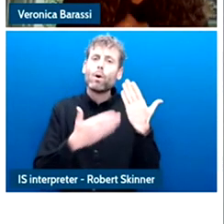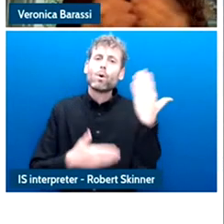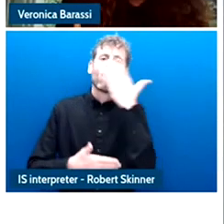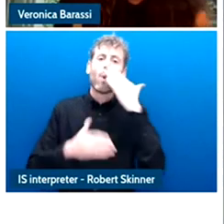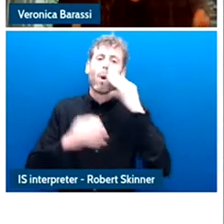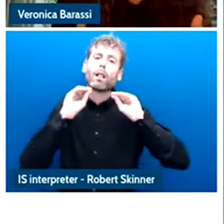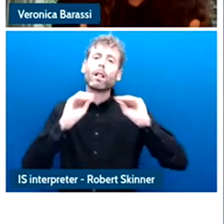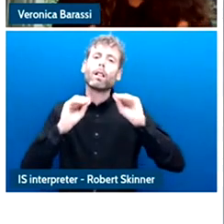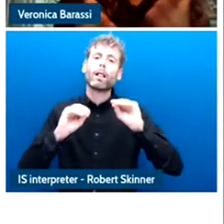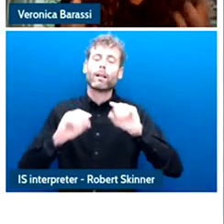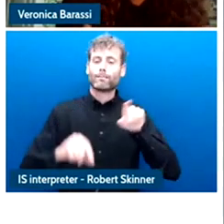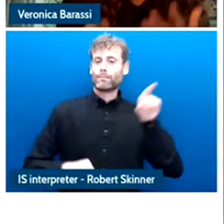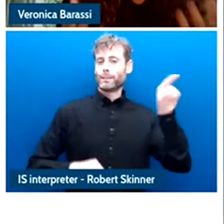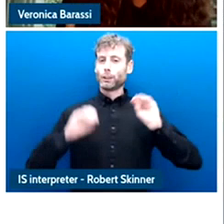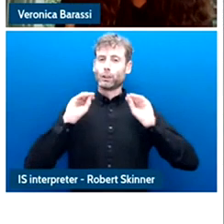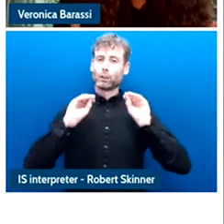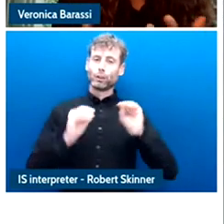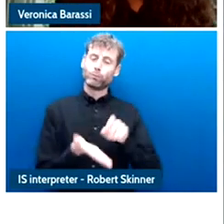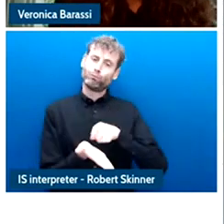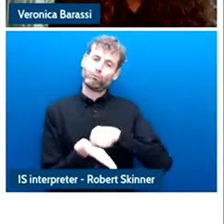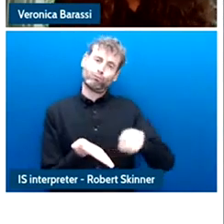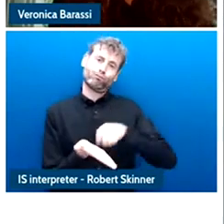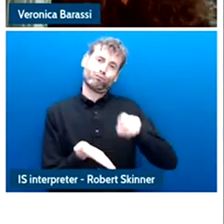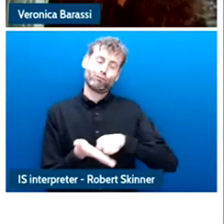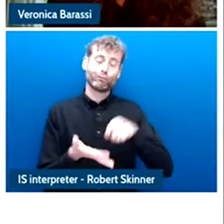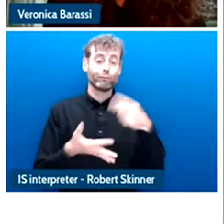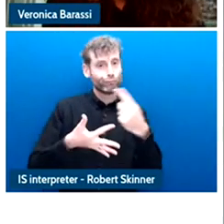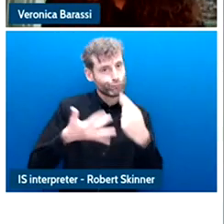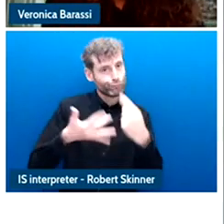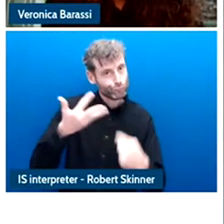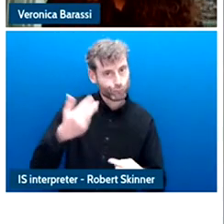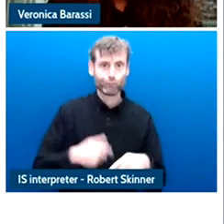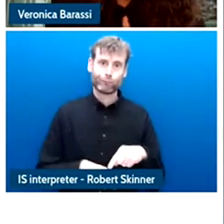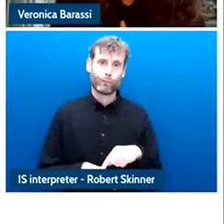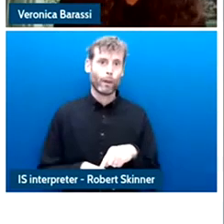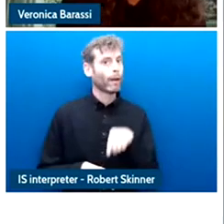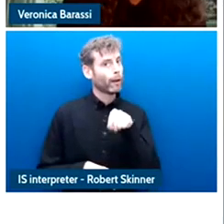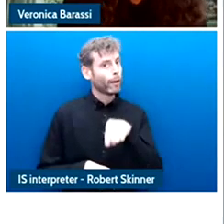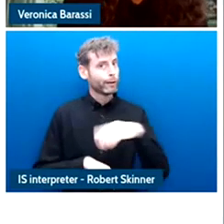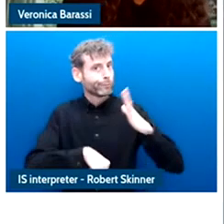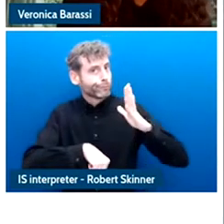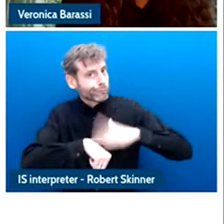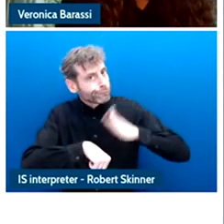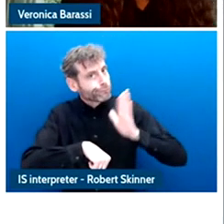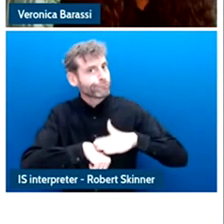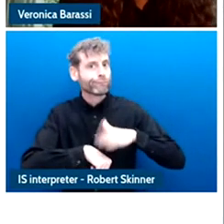wrote clearly that I was very distracted and that I lacked academic skills.